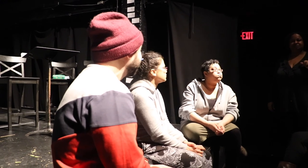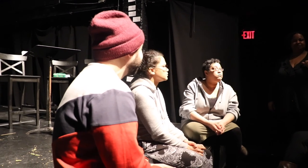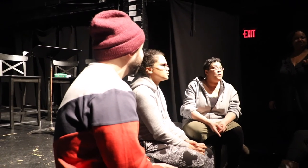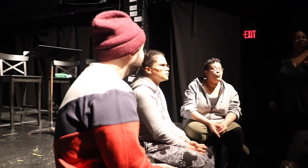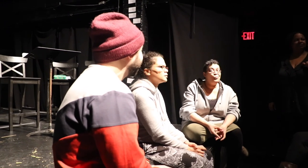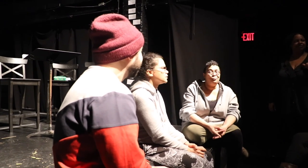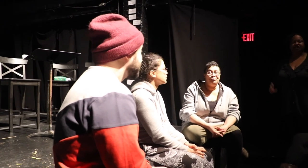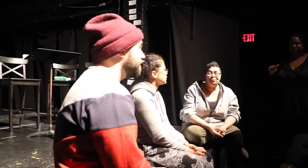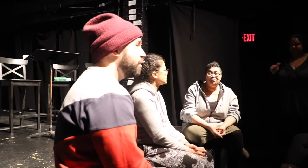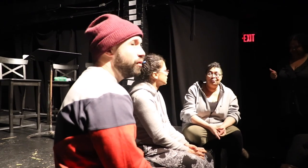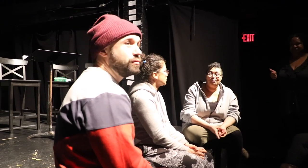C'est bon.